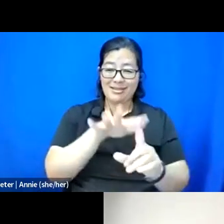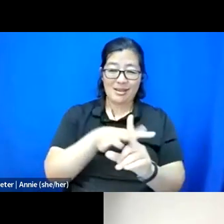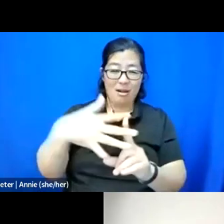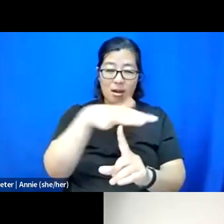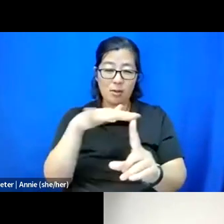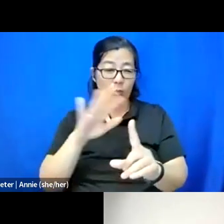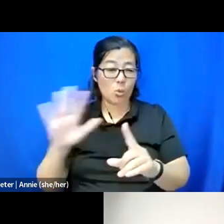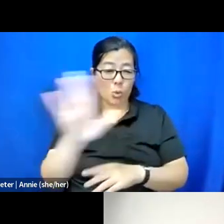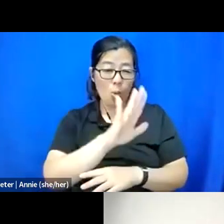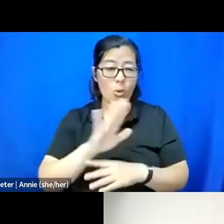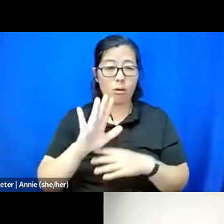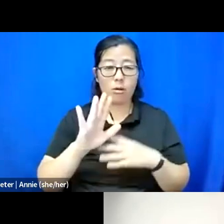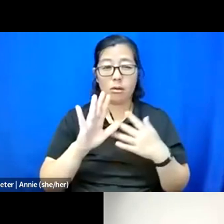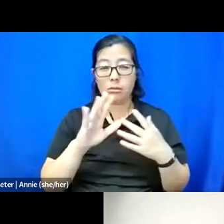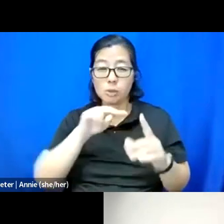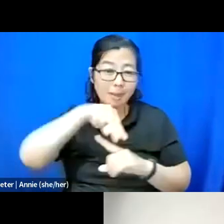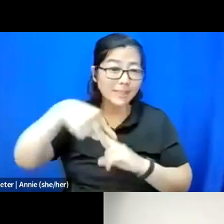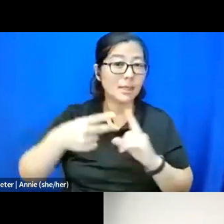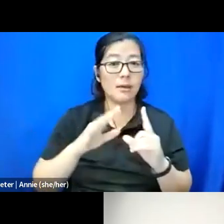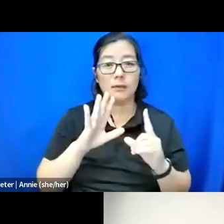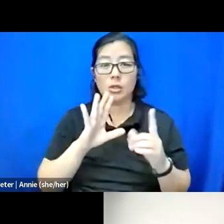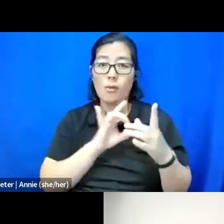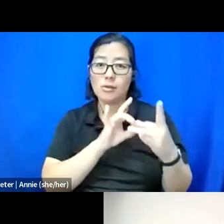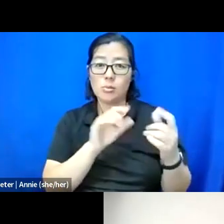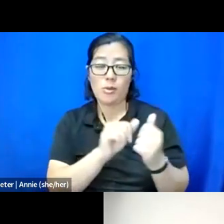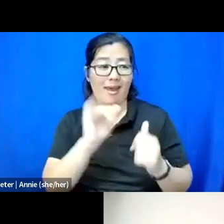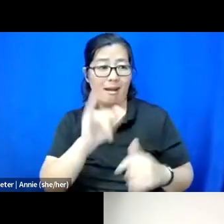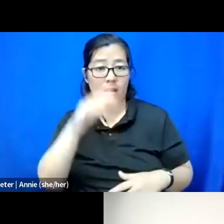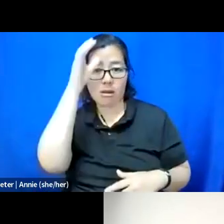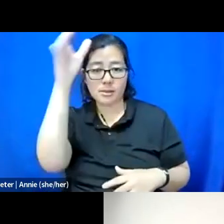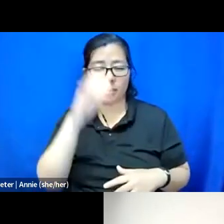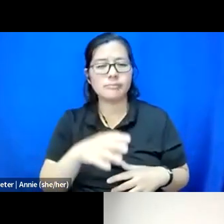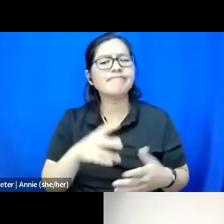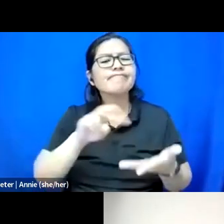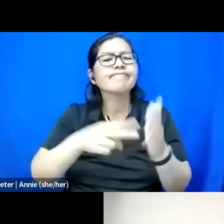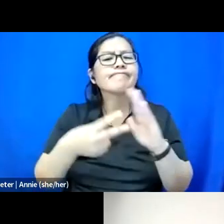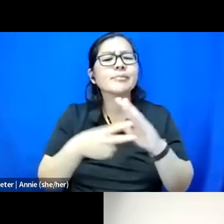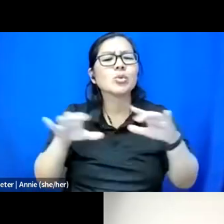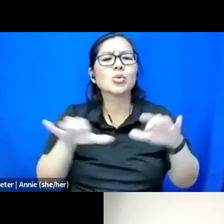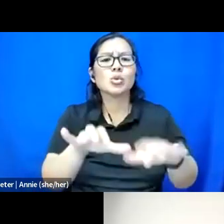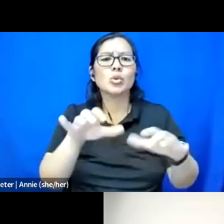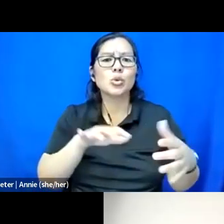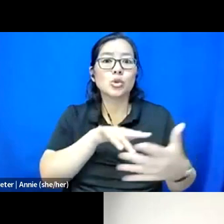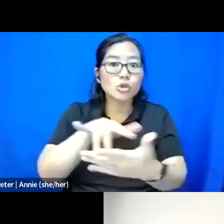or your relationship to this concept, what does it mean to do scholar activism?